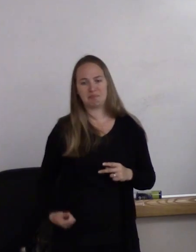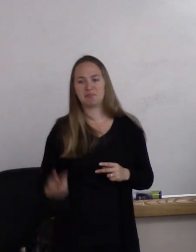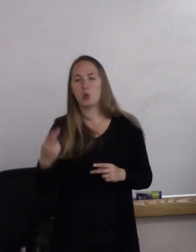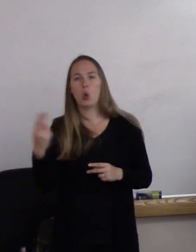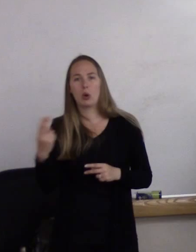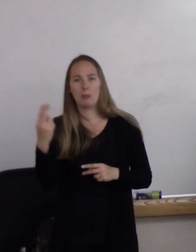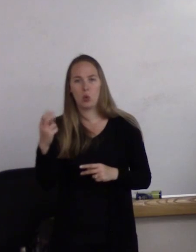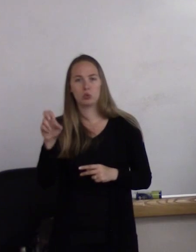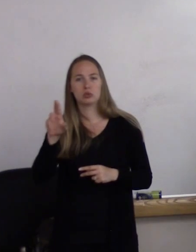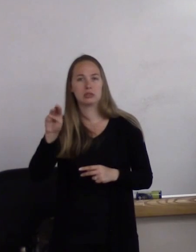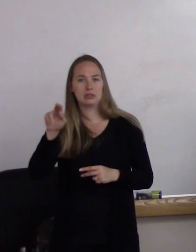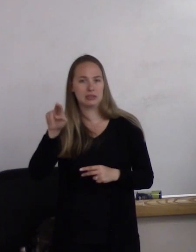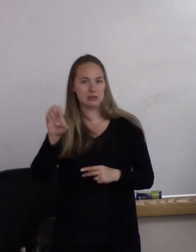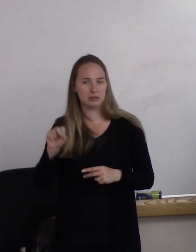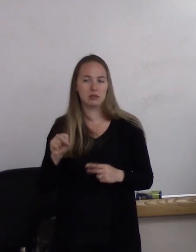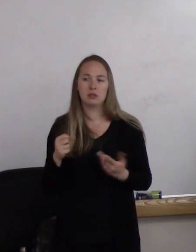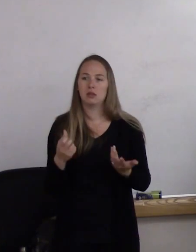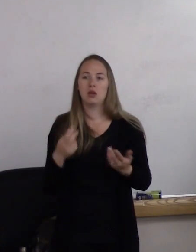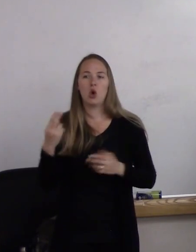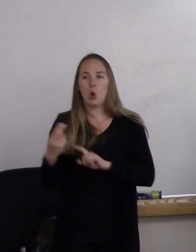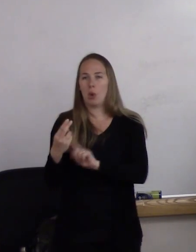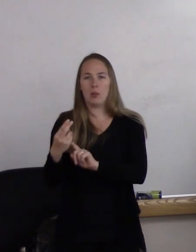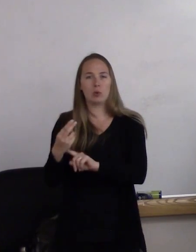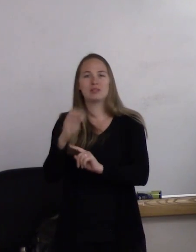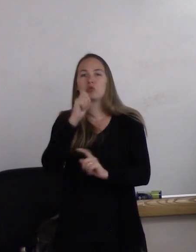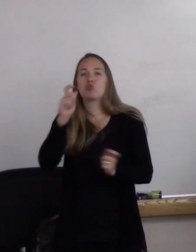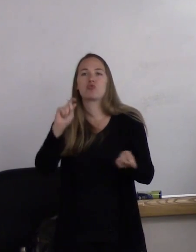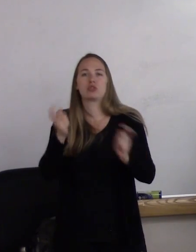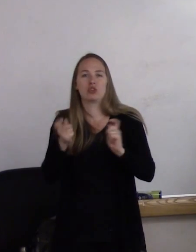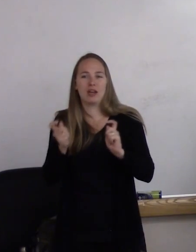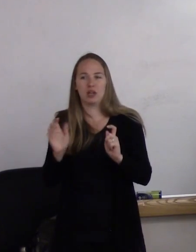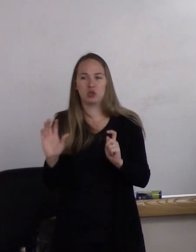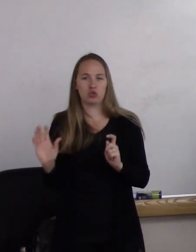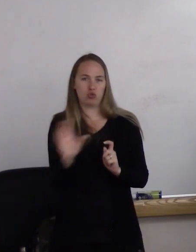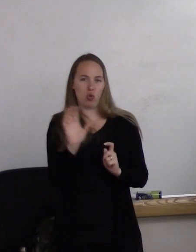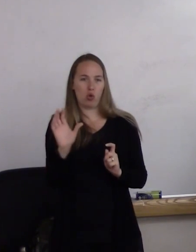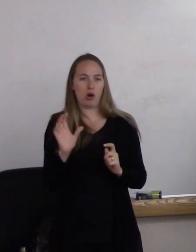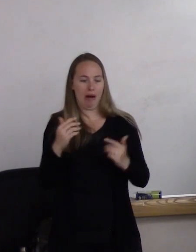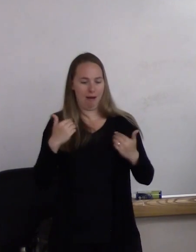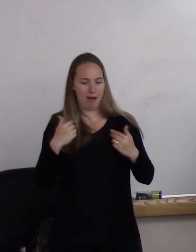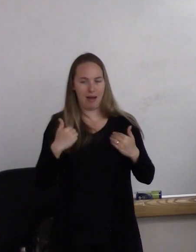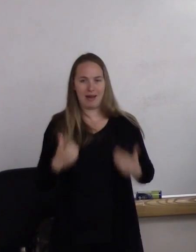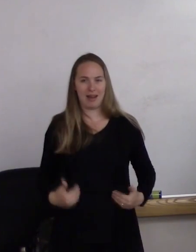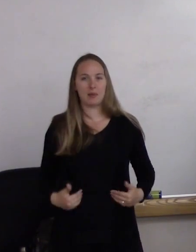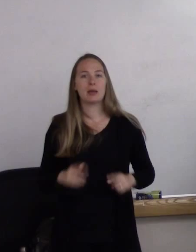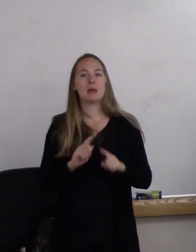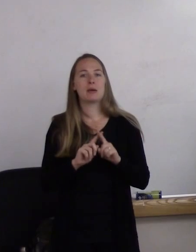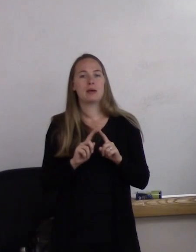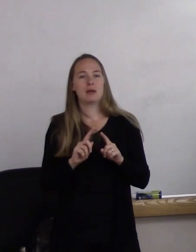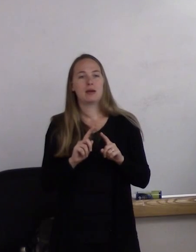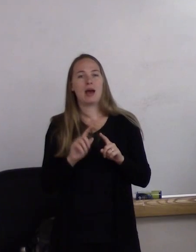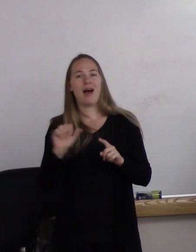Hormones don't change your anatomy so much as change your physical appearance.